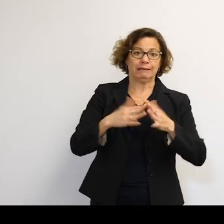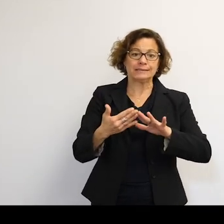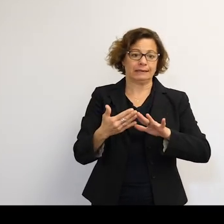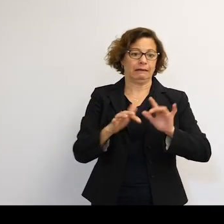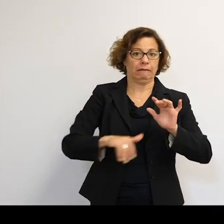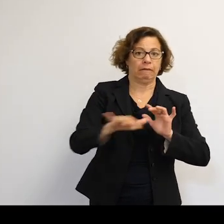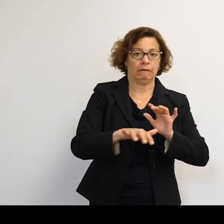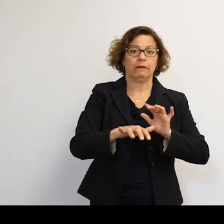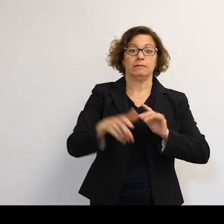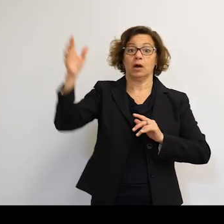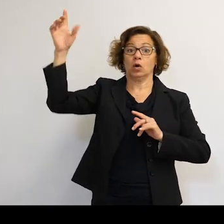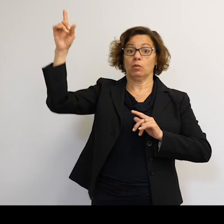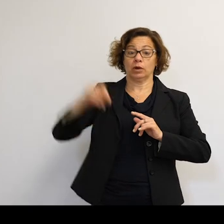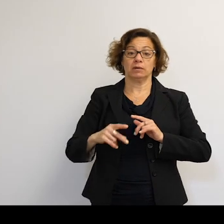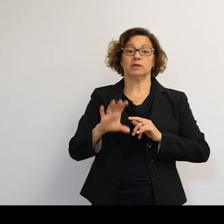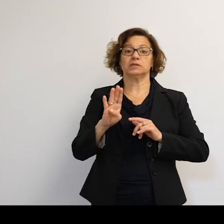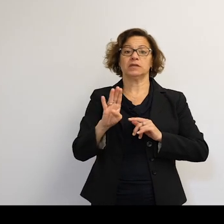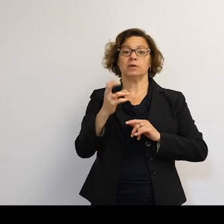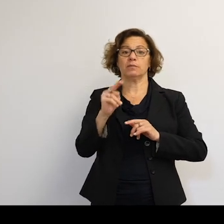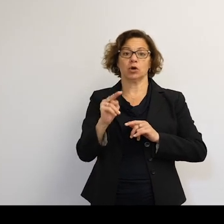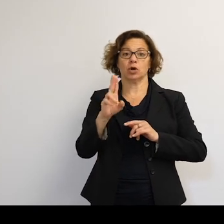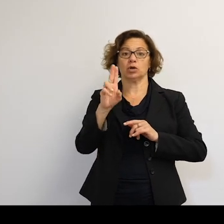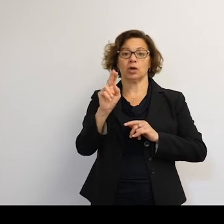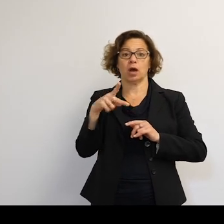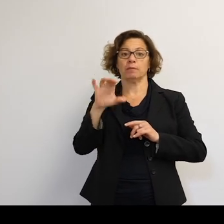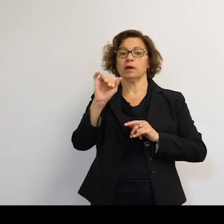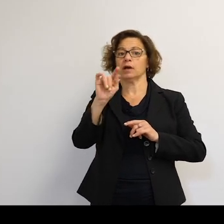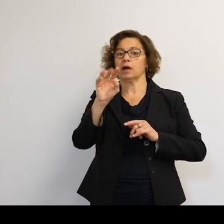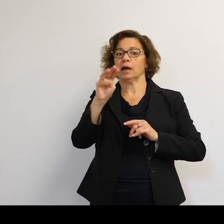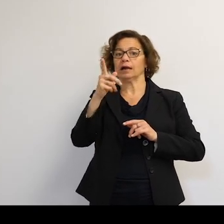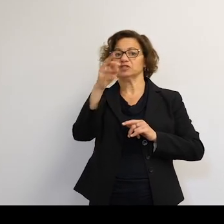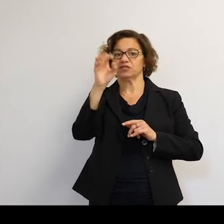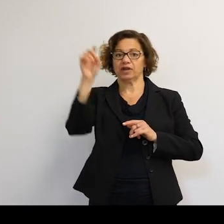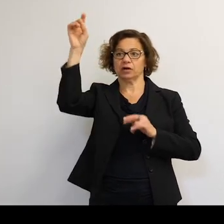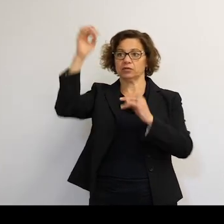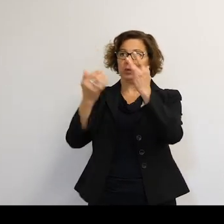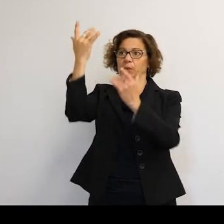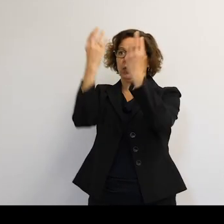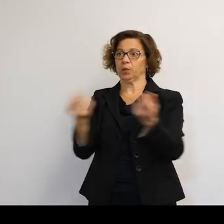But as far as we always say burning up in the atmosphere as if, OK, done and done, is there any type of problem with the ozone